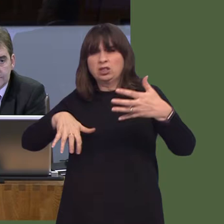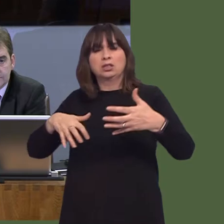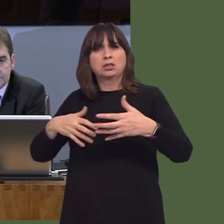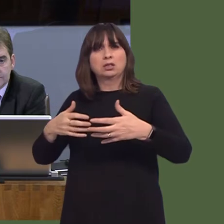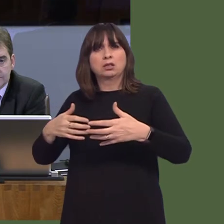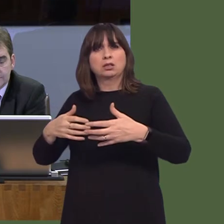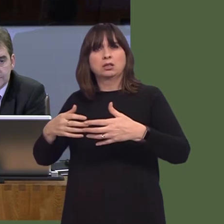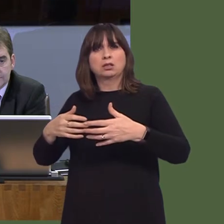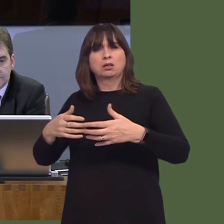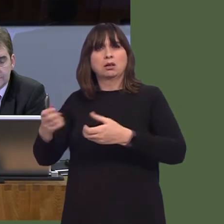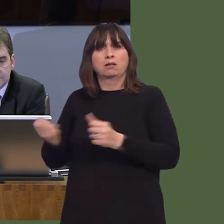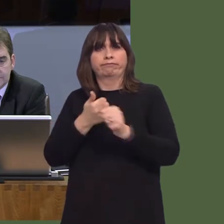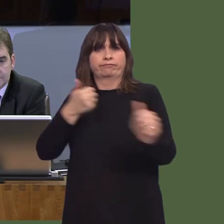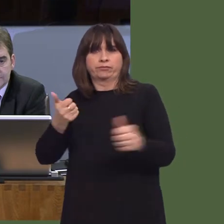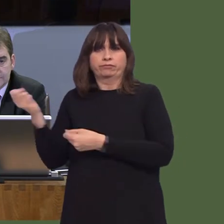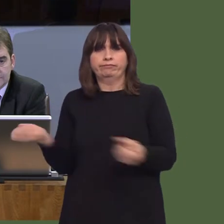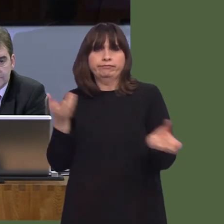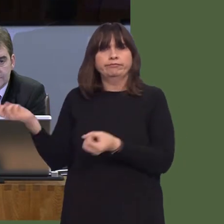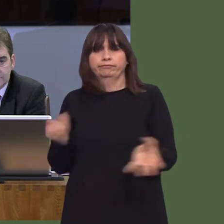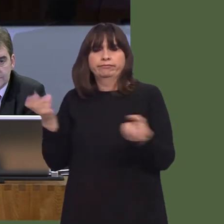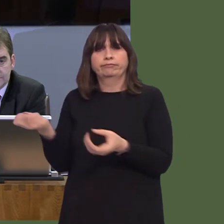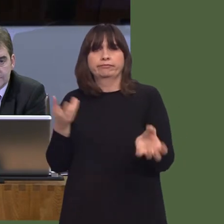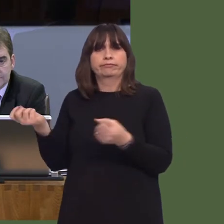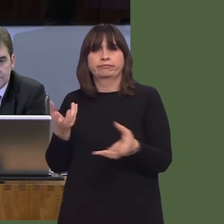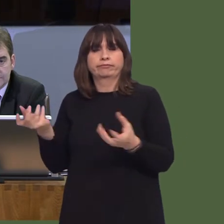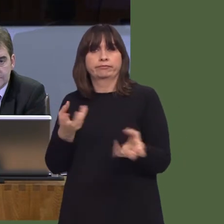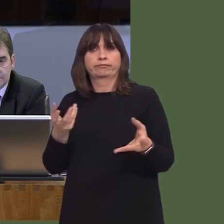So, we are very much aware that there will be communities and premises around Wales who